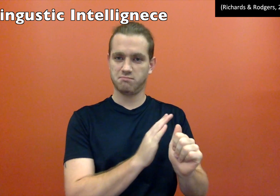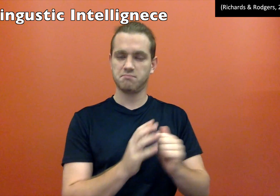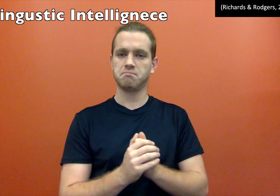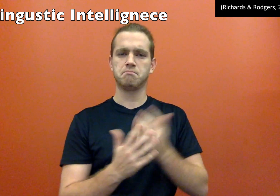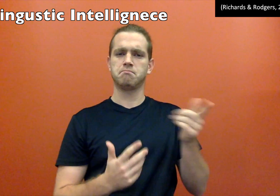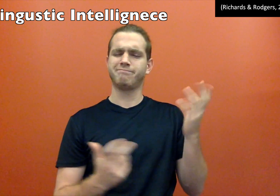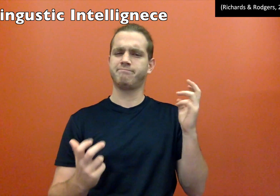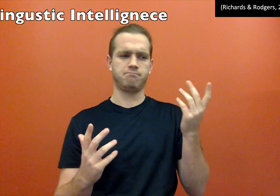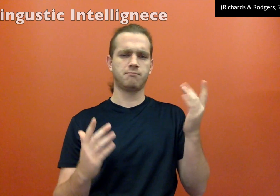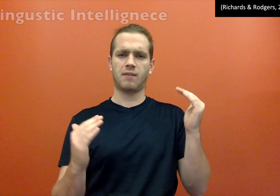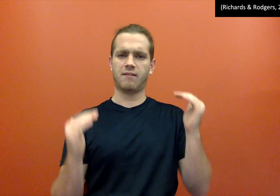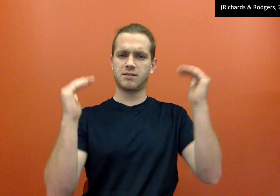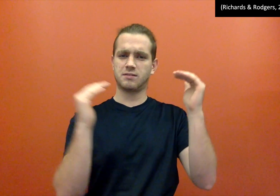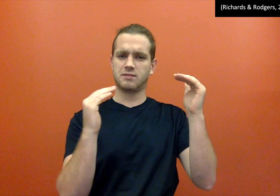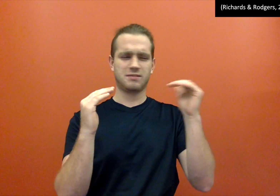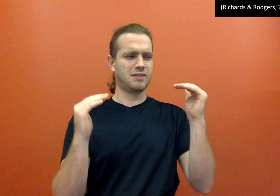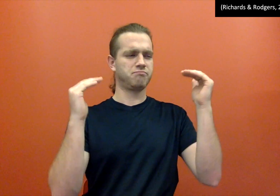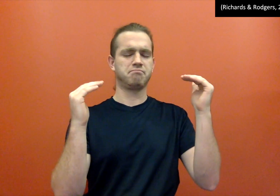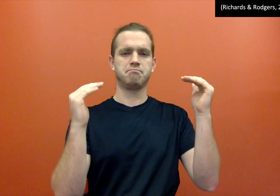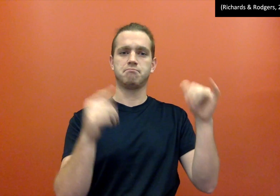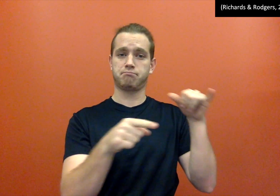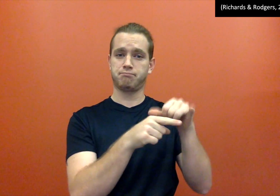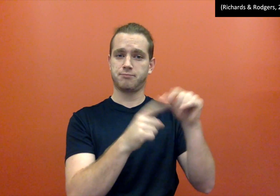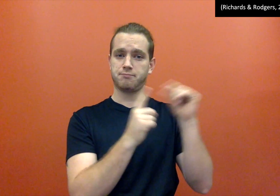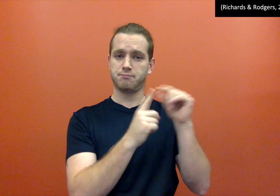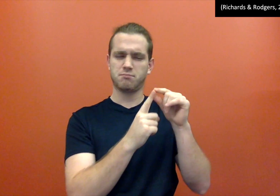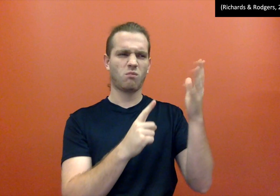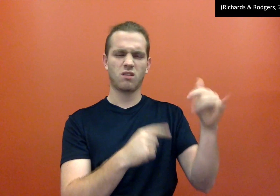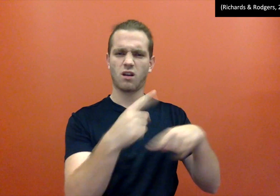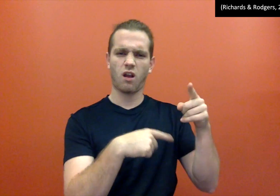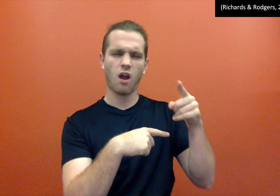Linguistic Intelligence is advanced terms in vocabulary and meanings to sign.